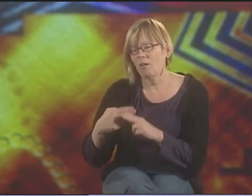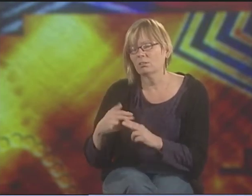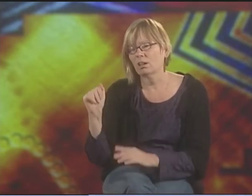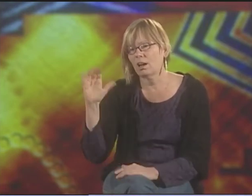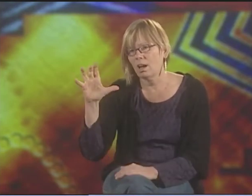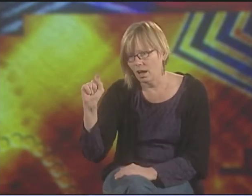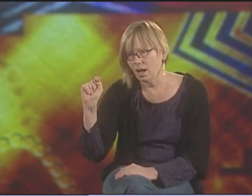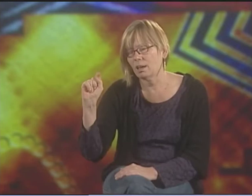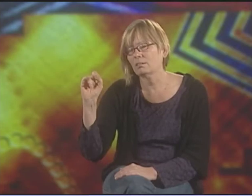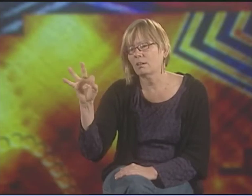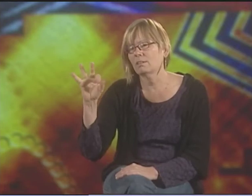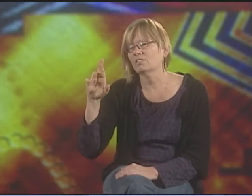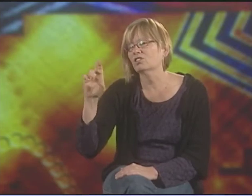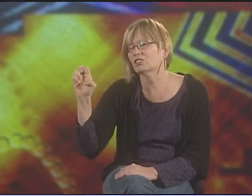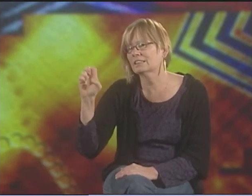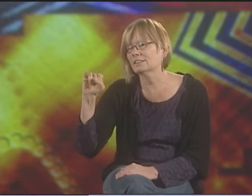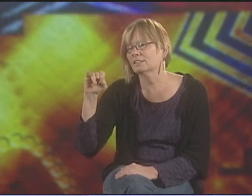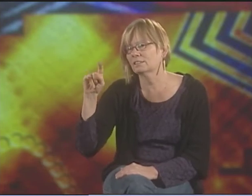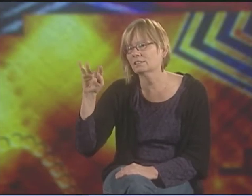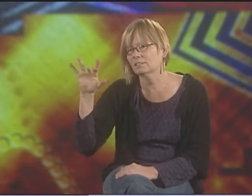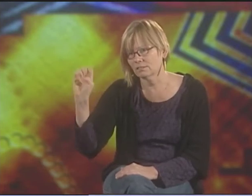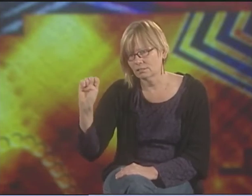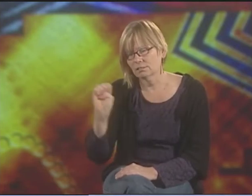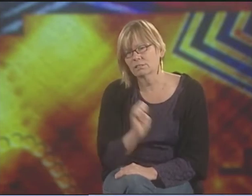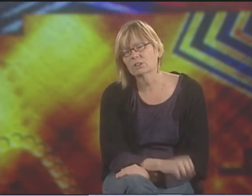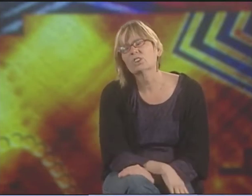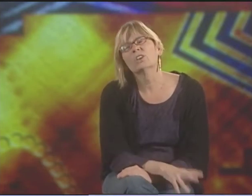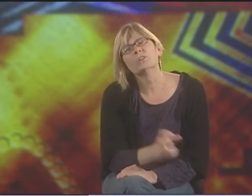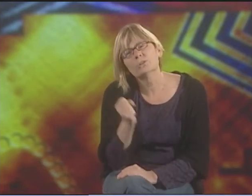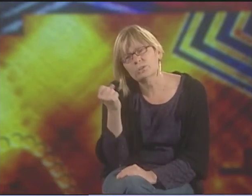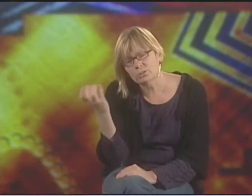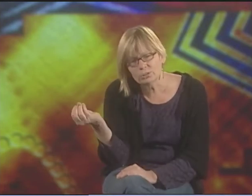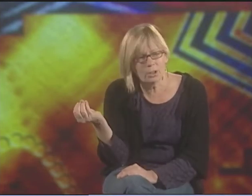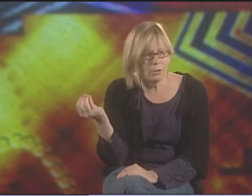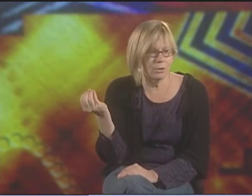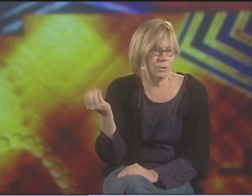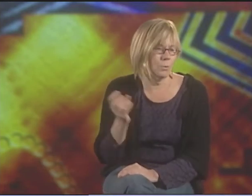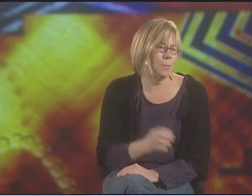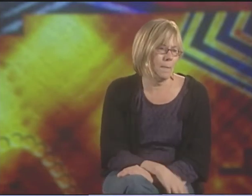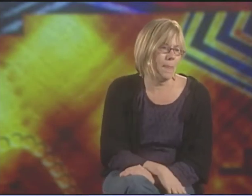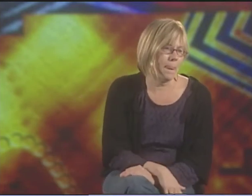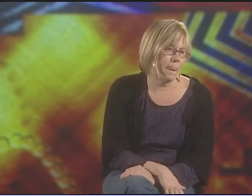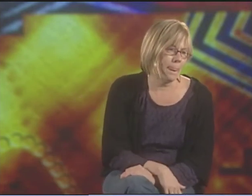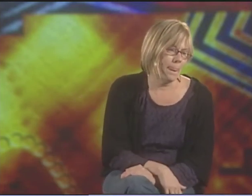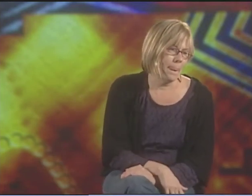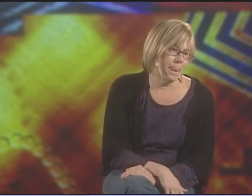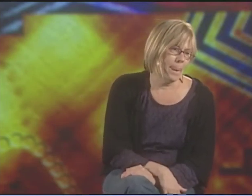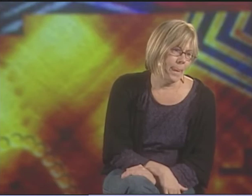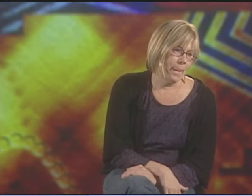THEY DO. JUST BY DOING IT, IT'S CALLED AN ACT OF RESISTANCE.